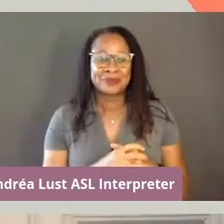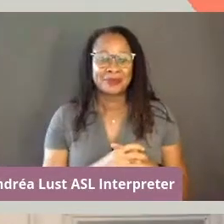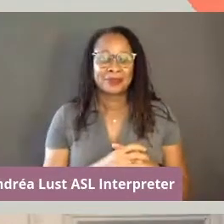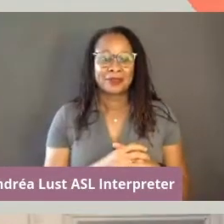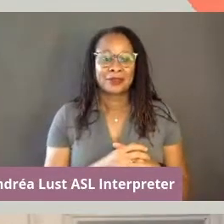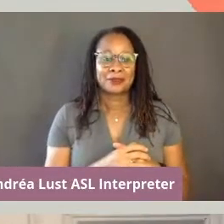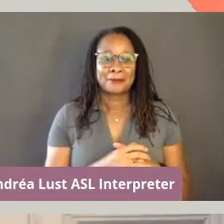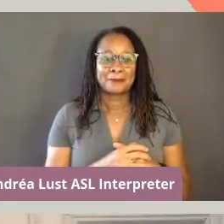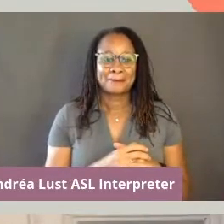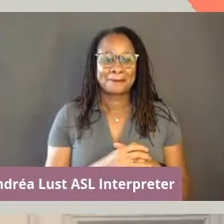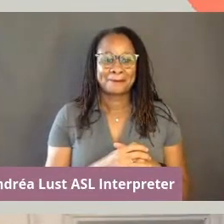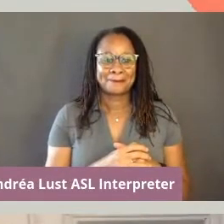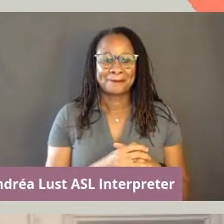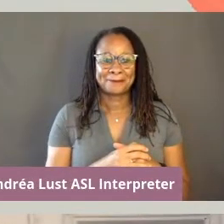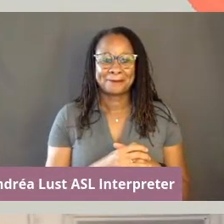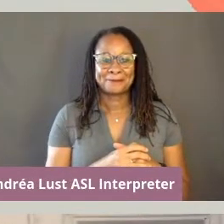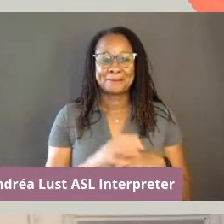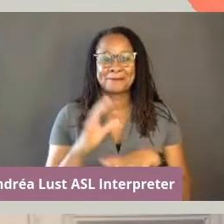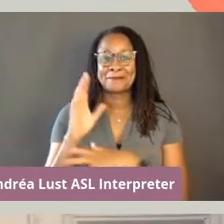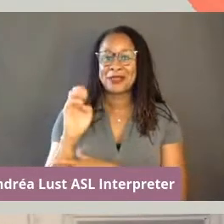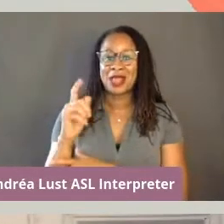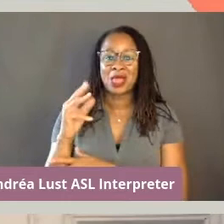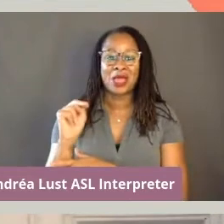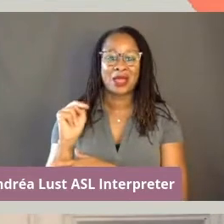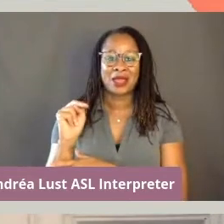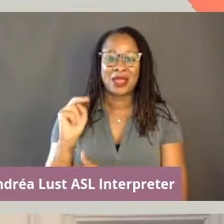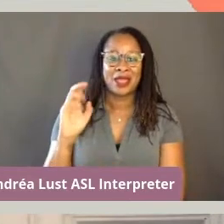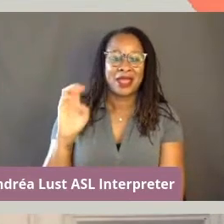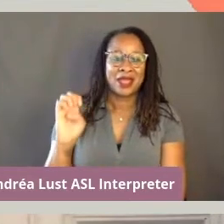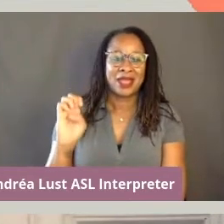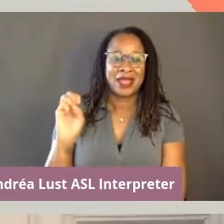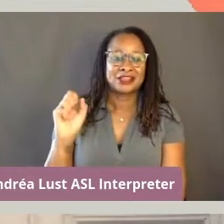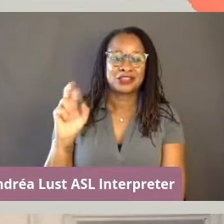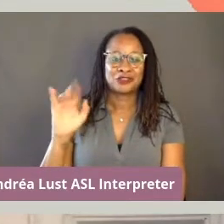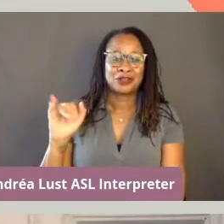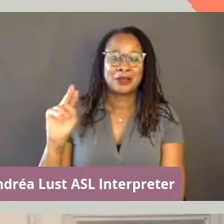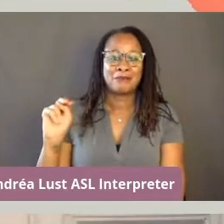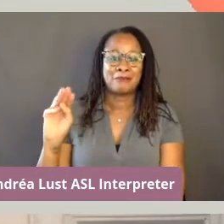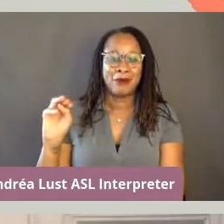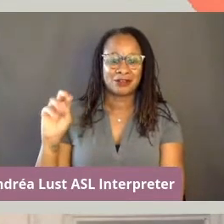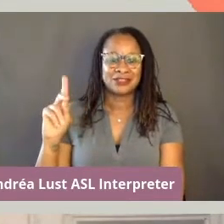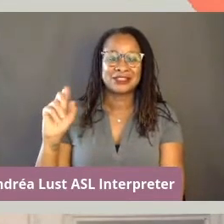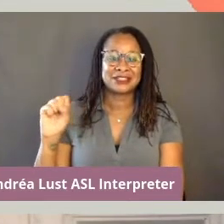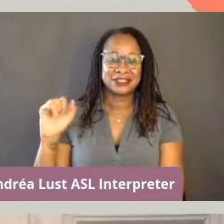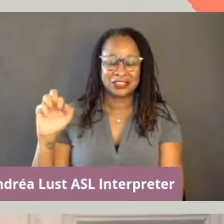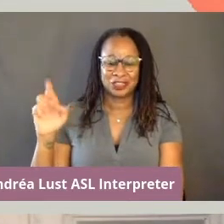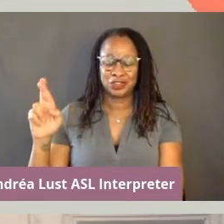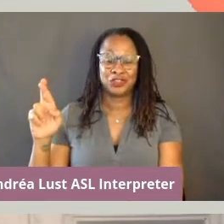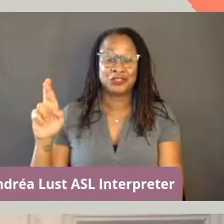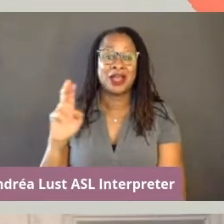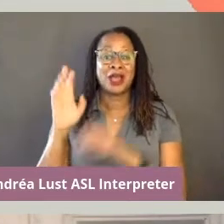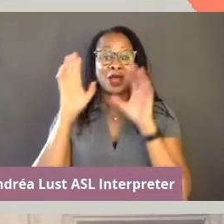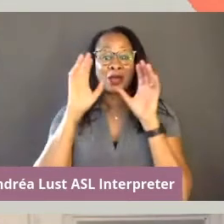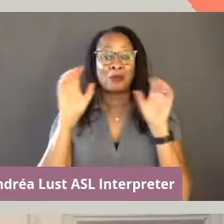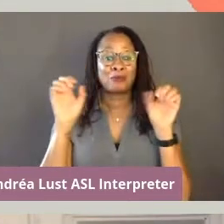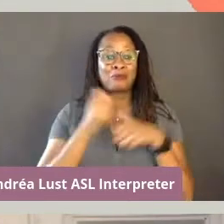So, welcome Esery Mondesir who's, poetic film titles already tell a story.